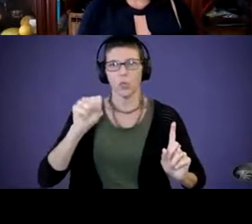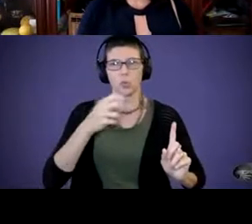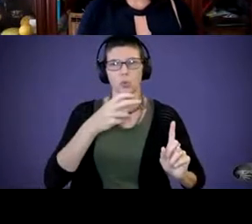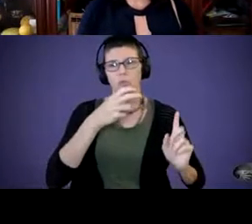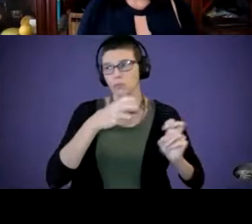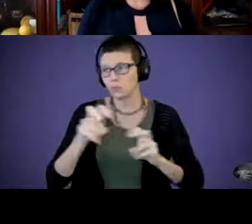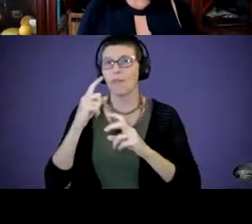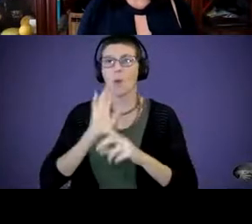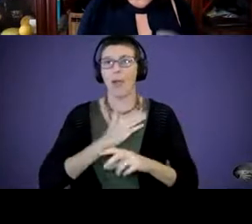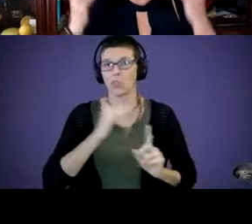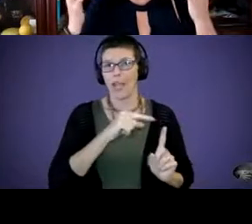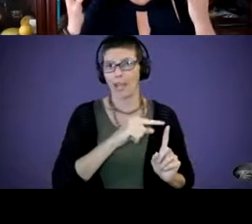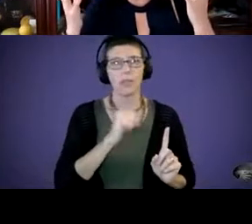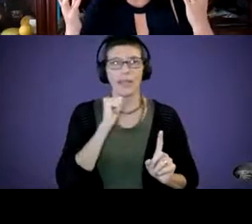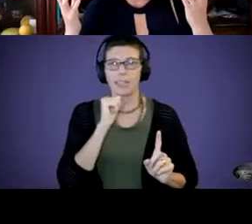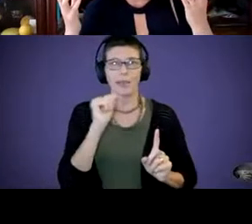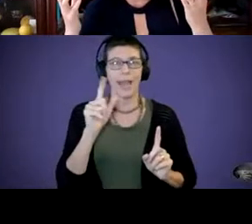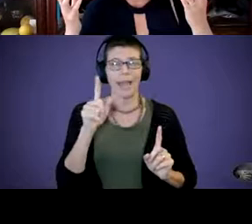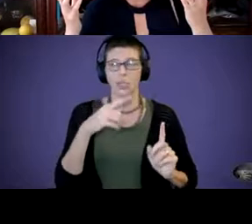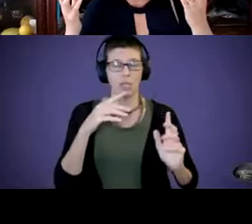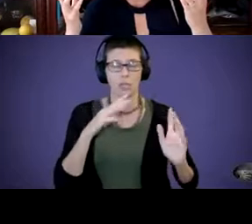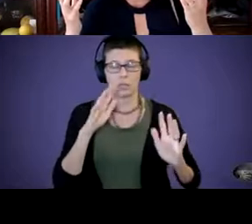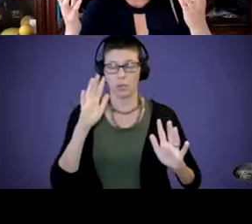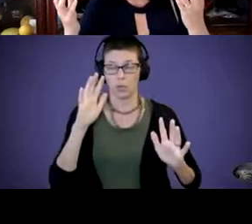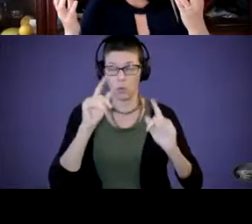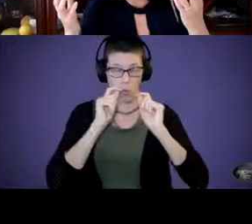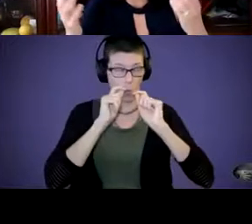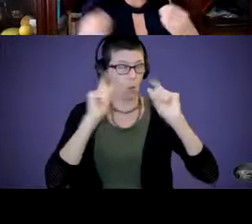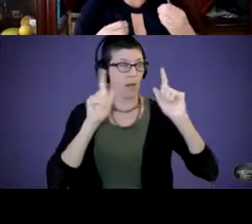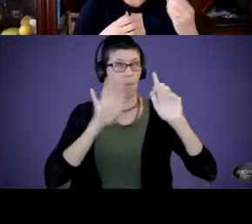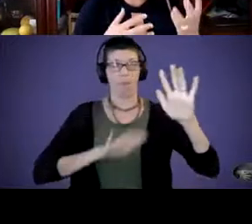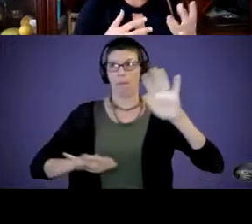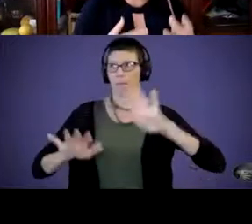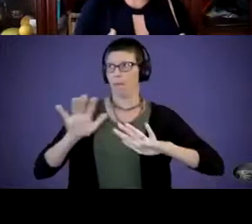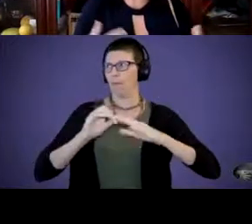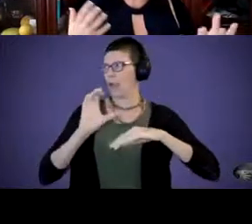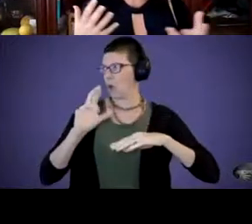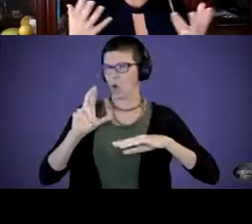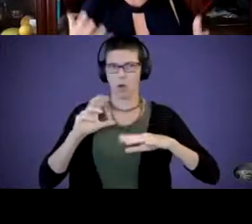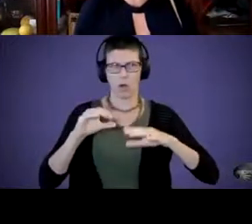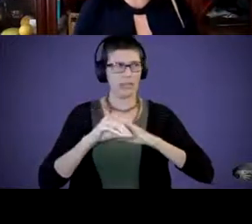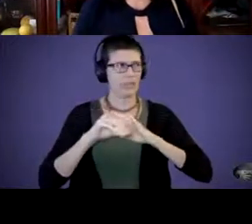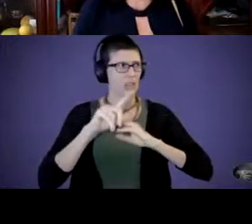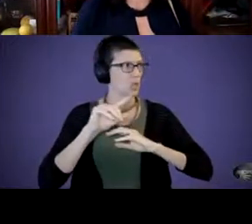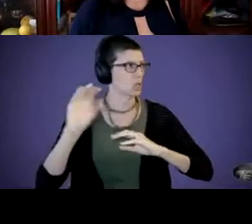so they're not just waking up in a car or in a zoo that they feel safe where they're at